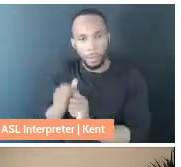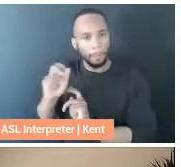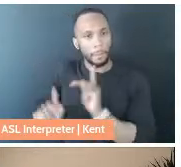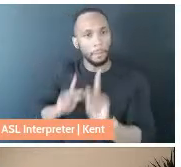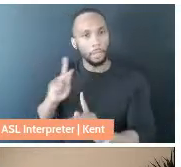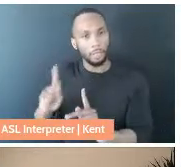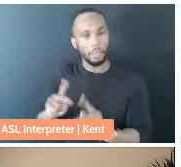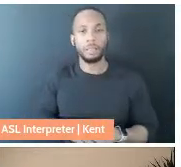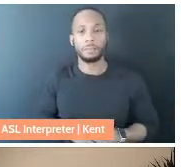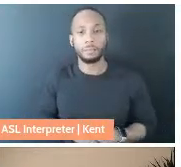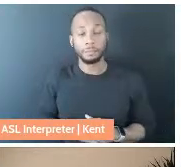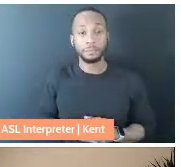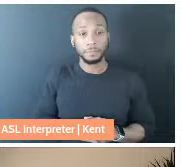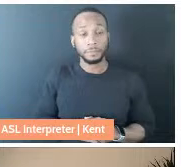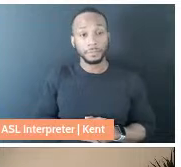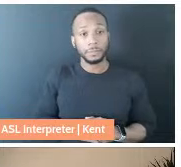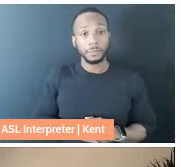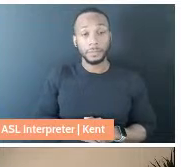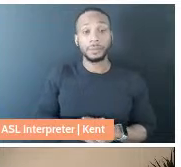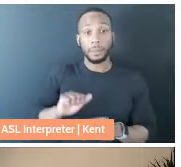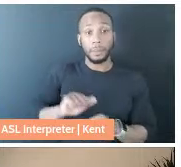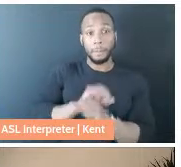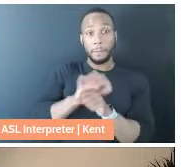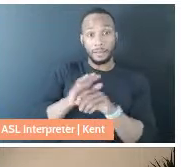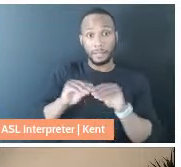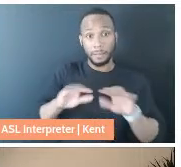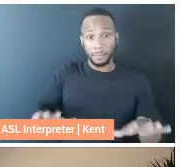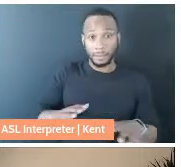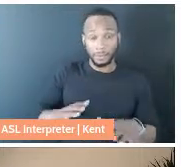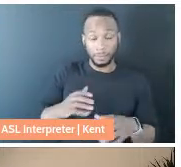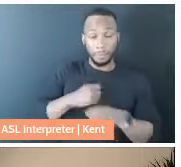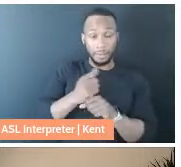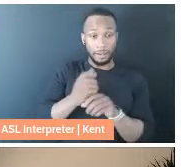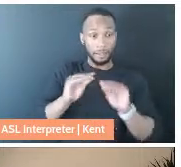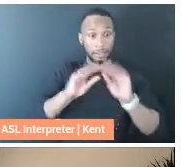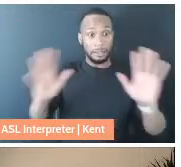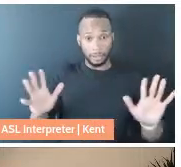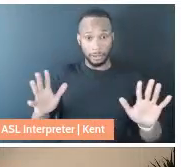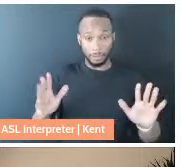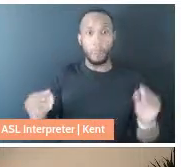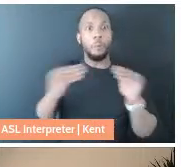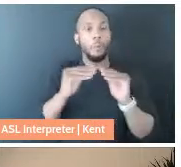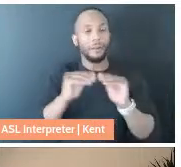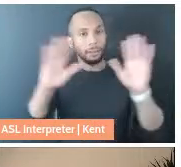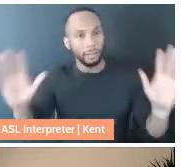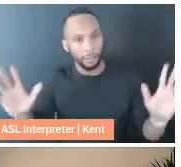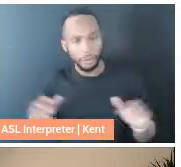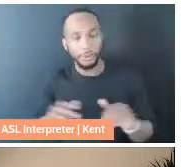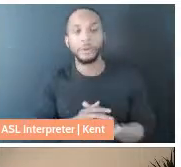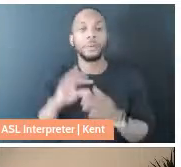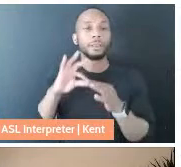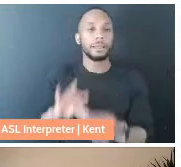the pandemic's made what has always been clear to me so much more clear in terms of how much care